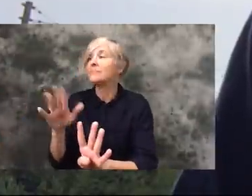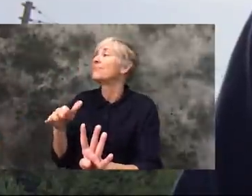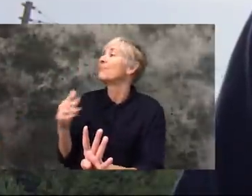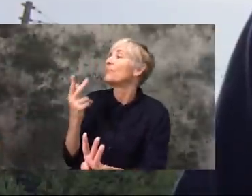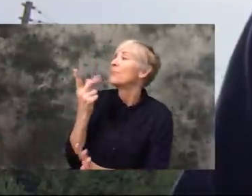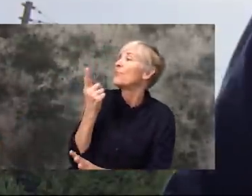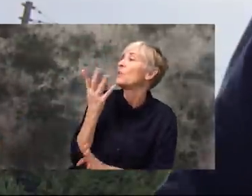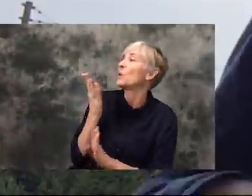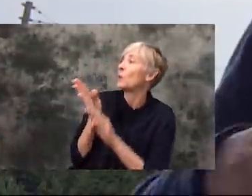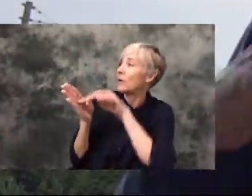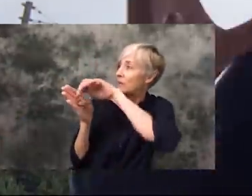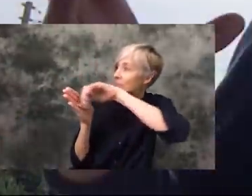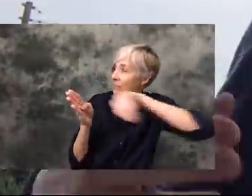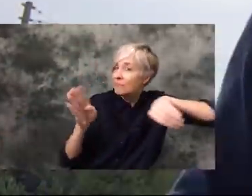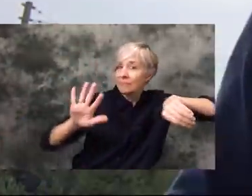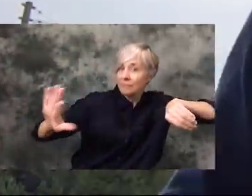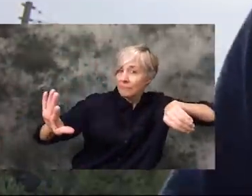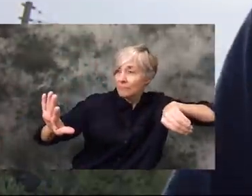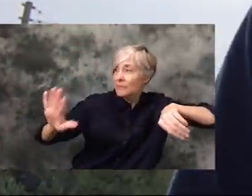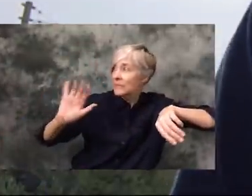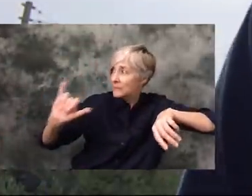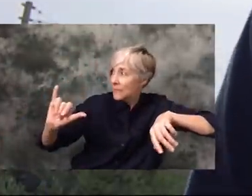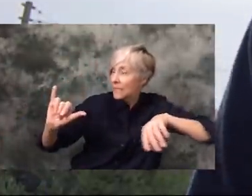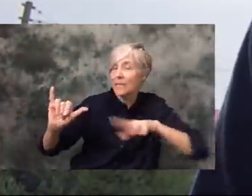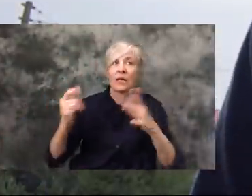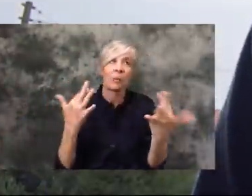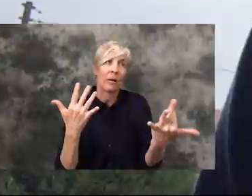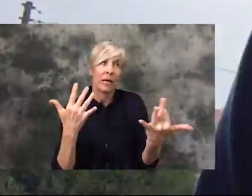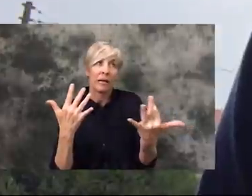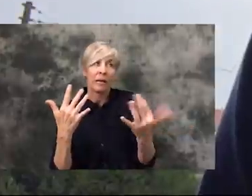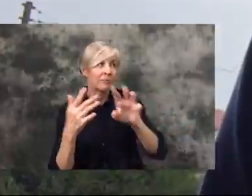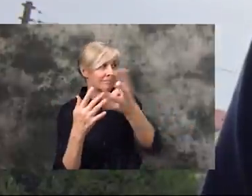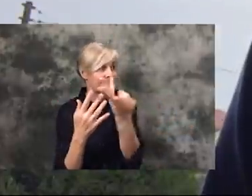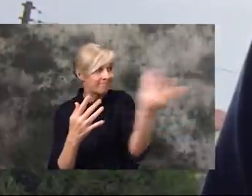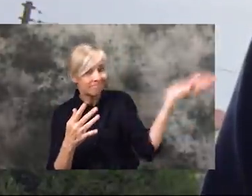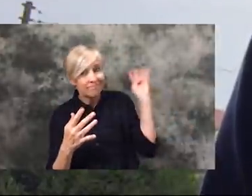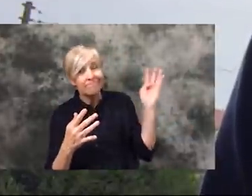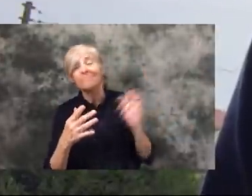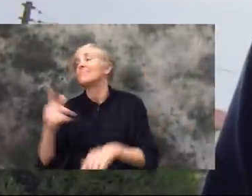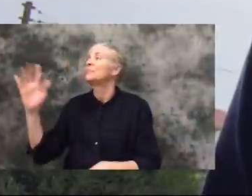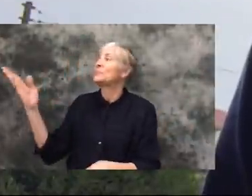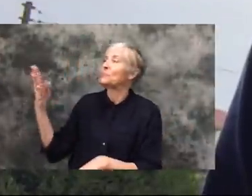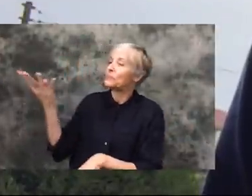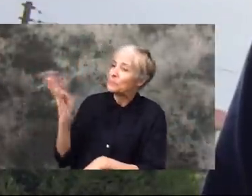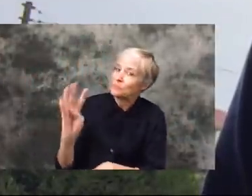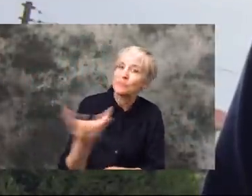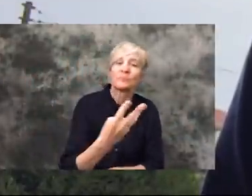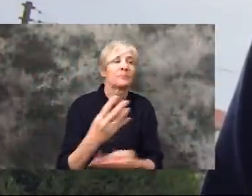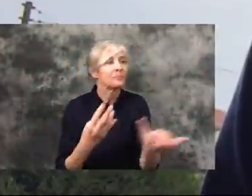supermarket, so as to not to create large crowds into it and there's controls and checks.